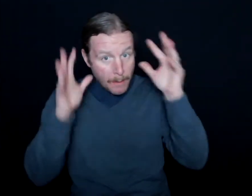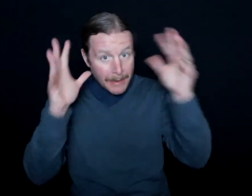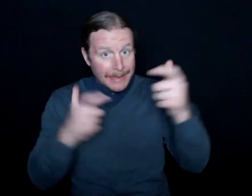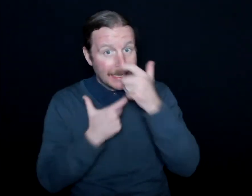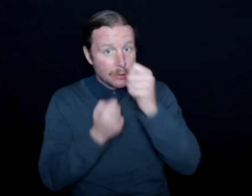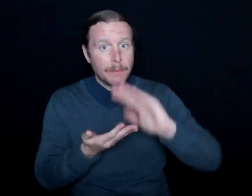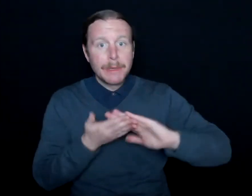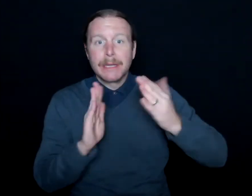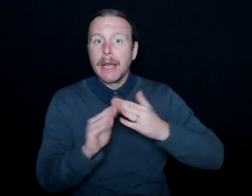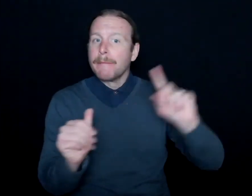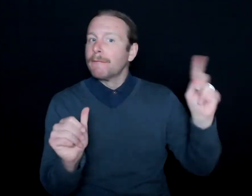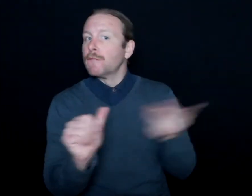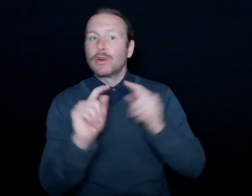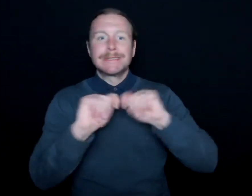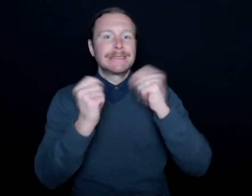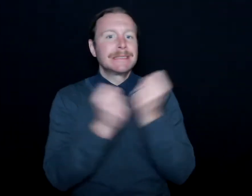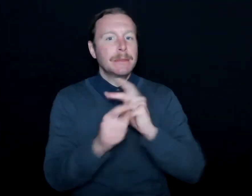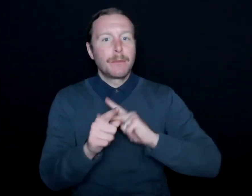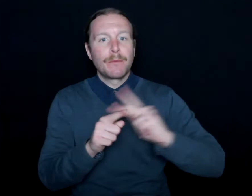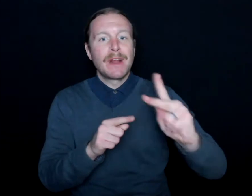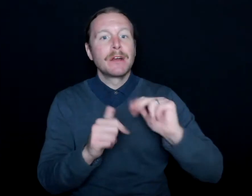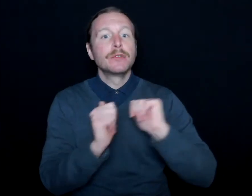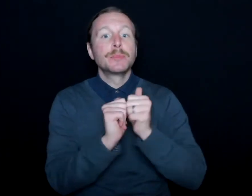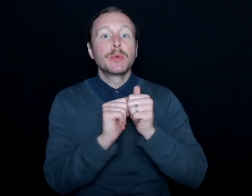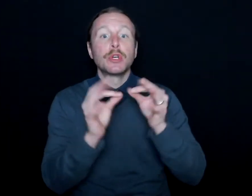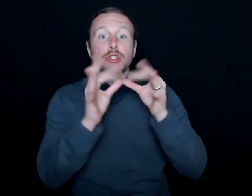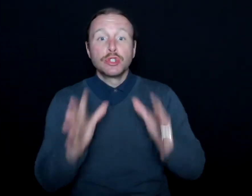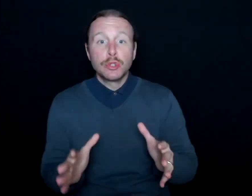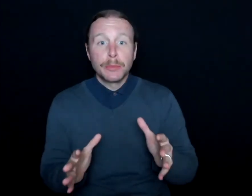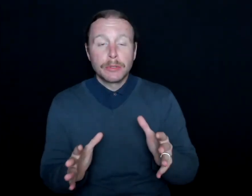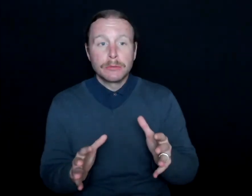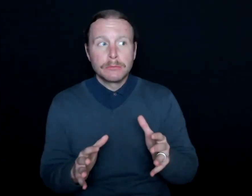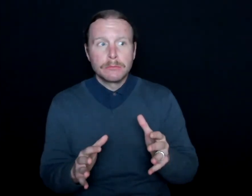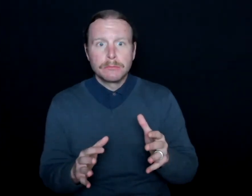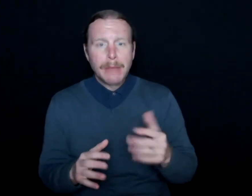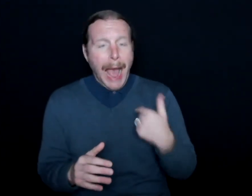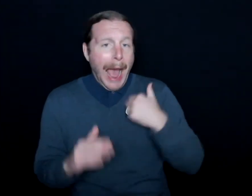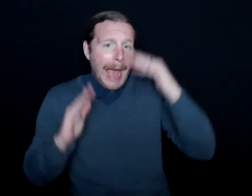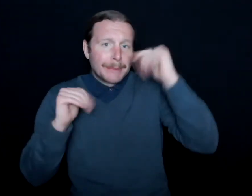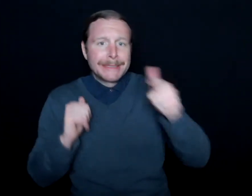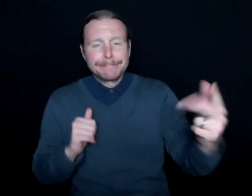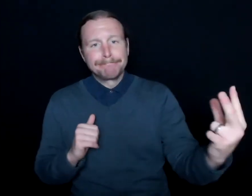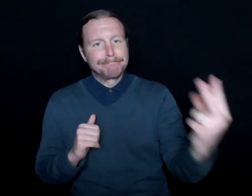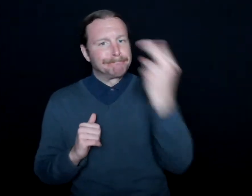the first professional sports team to have a sign language interpreter? And I just expected that he'd say no,